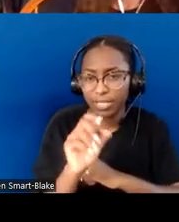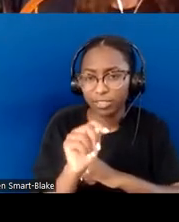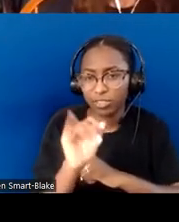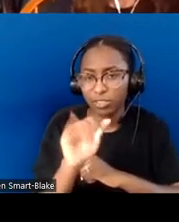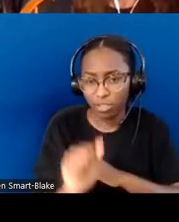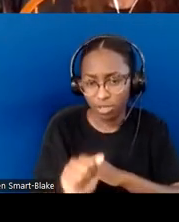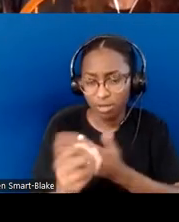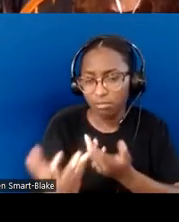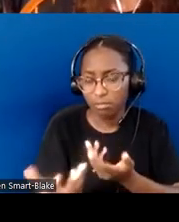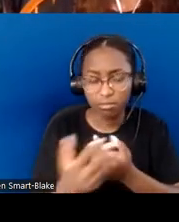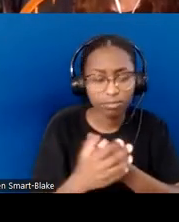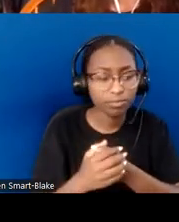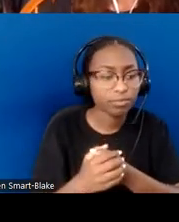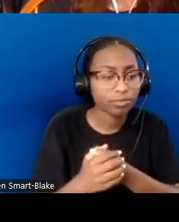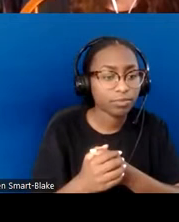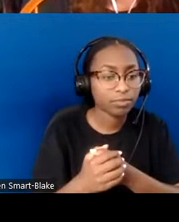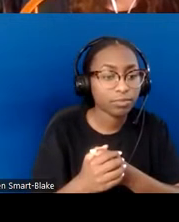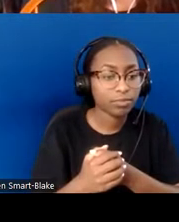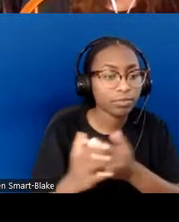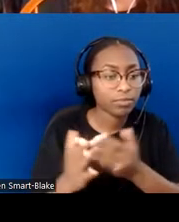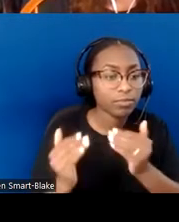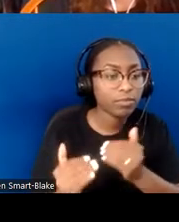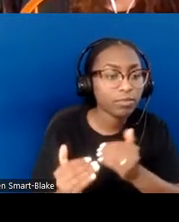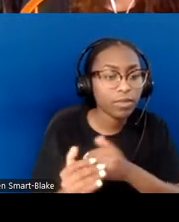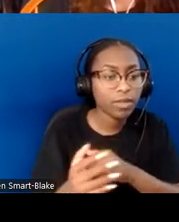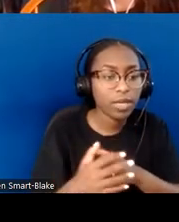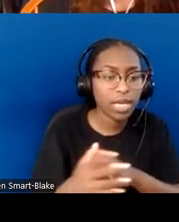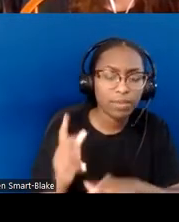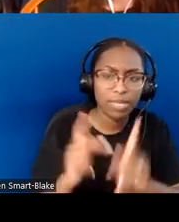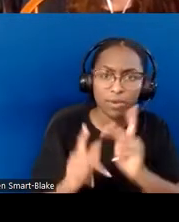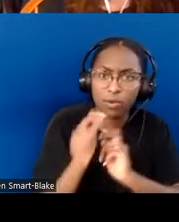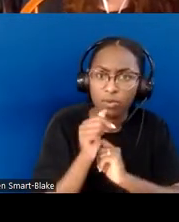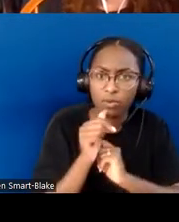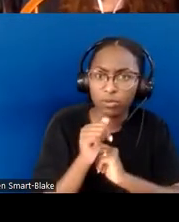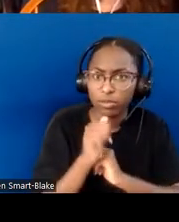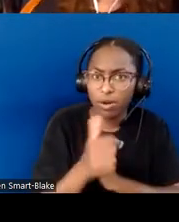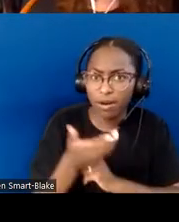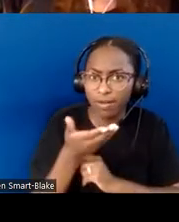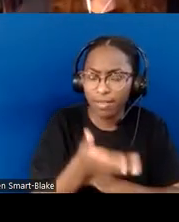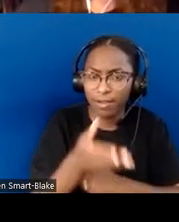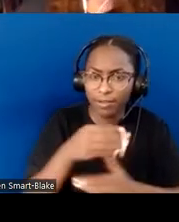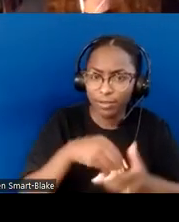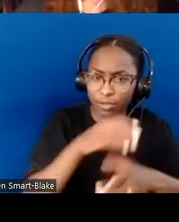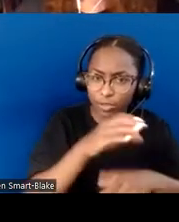"who aren't present what kinds of accessibility they need?" I think a lot of that has to do with...